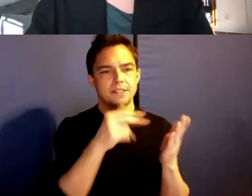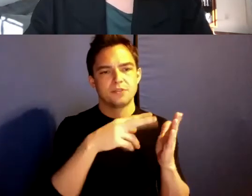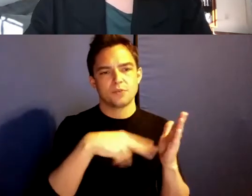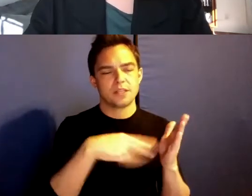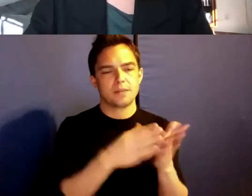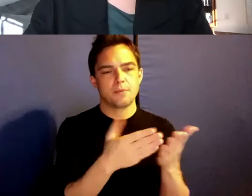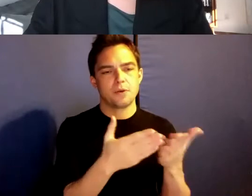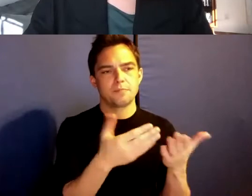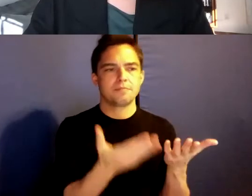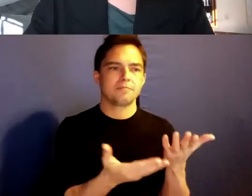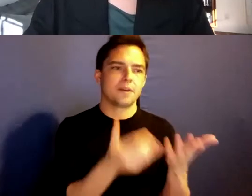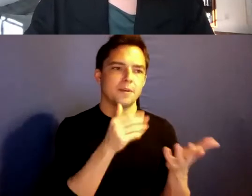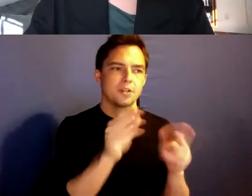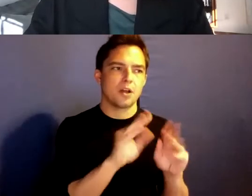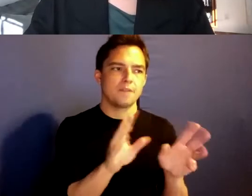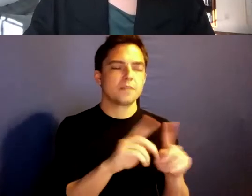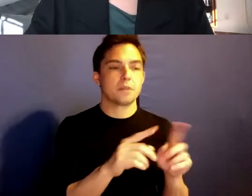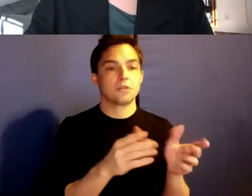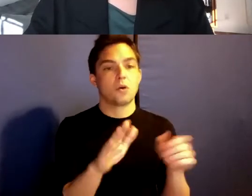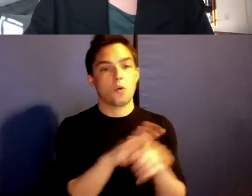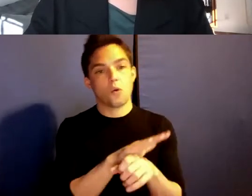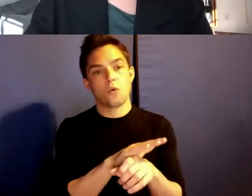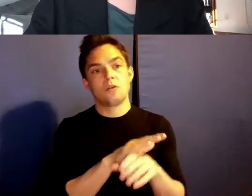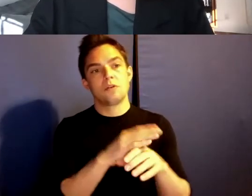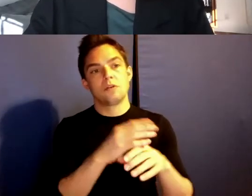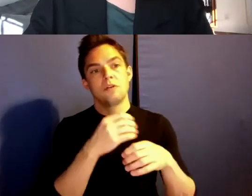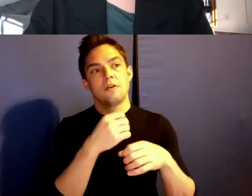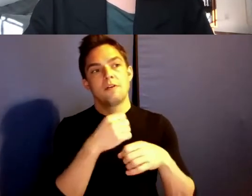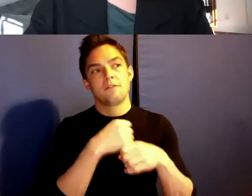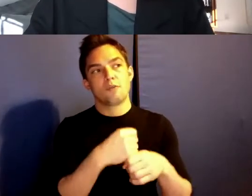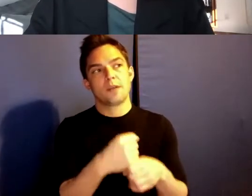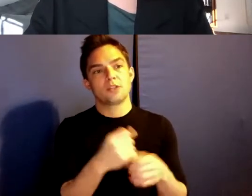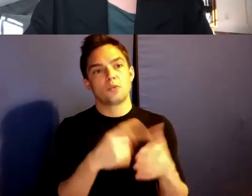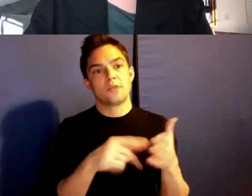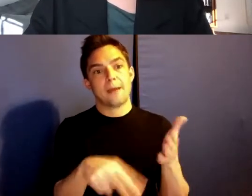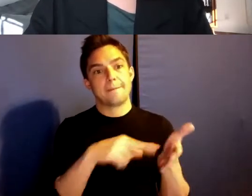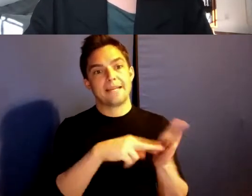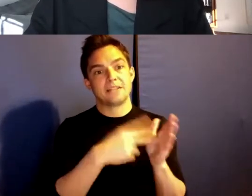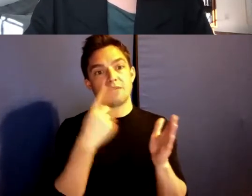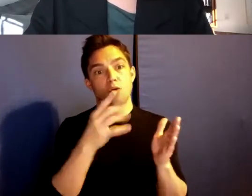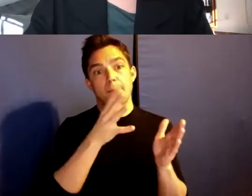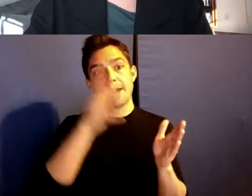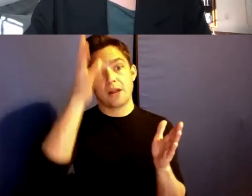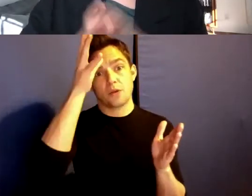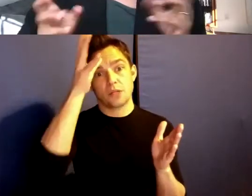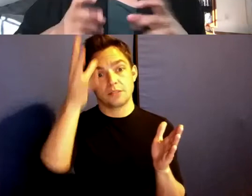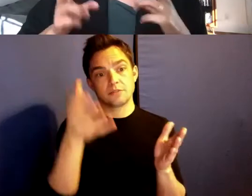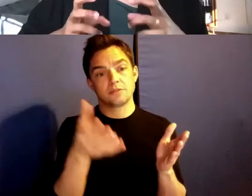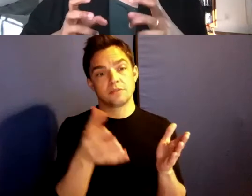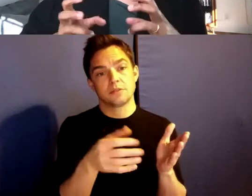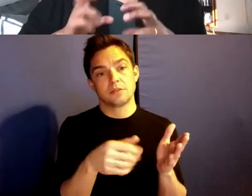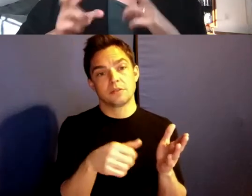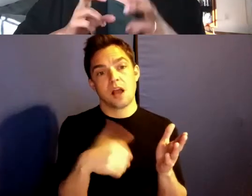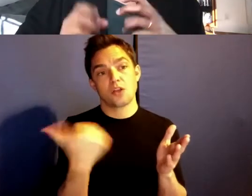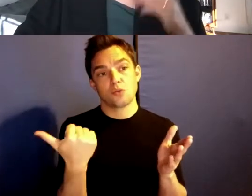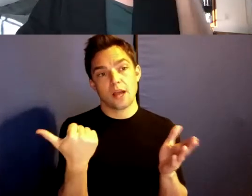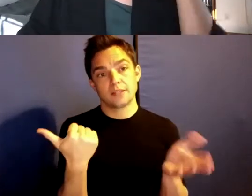the whole formulation of what it might mean to parent otherwise, comes through conversations